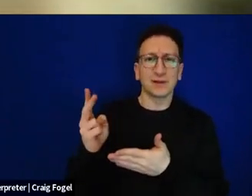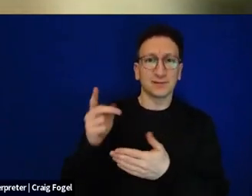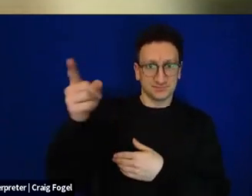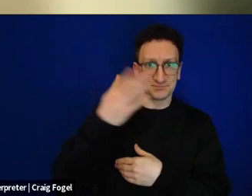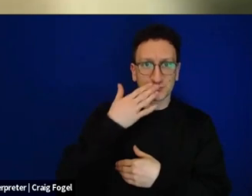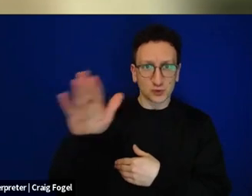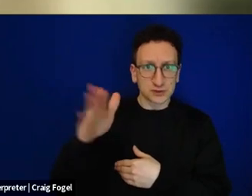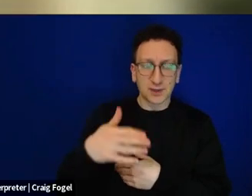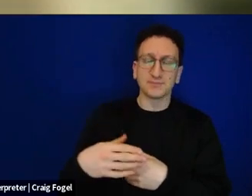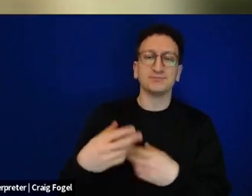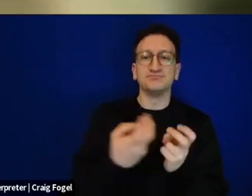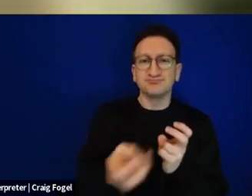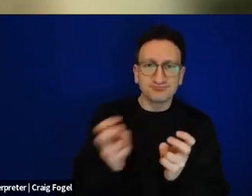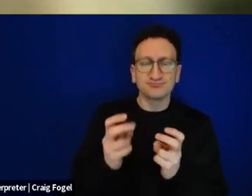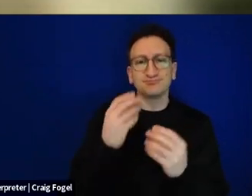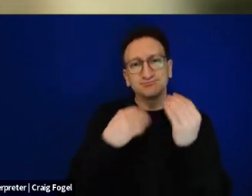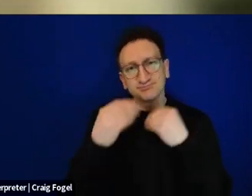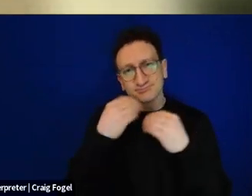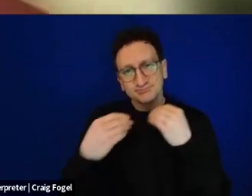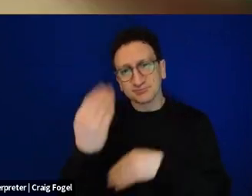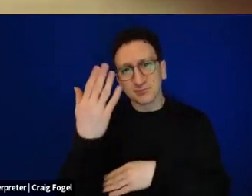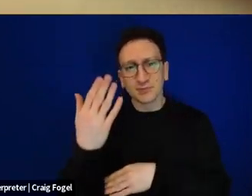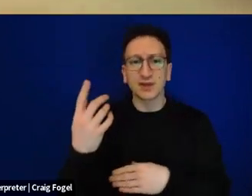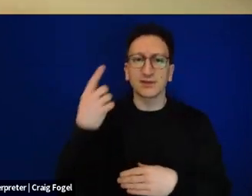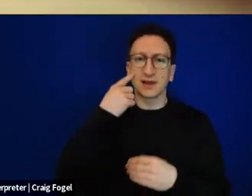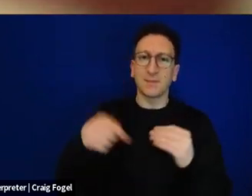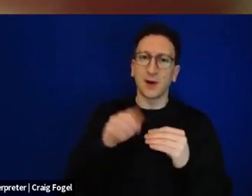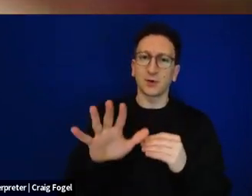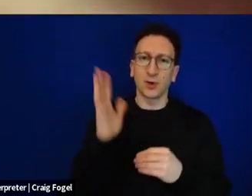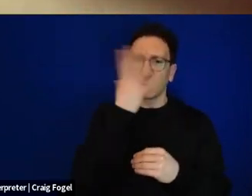having breakfast together and thinking about this Haggadah, this beautiful Haggadah Yisraelit,